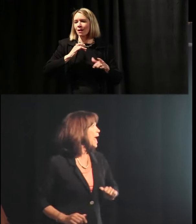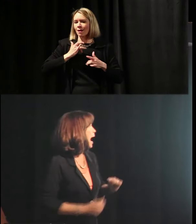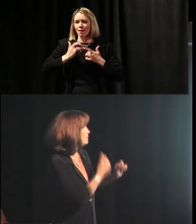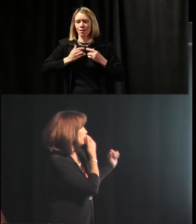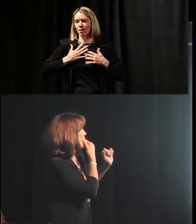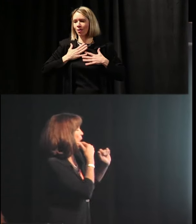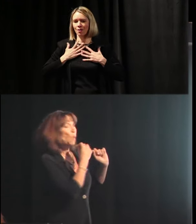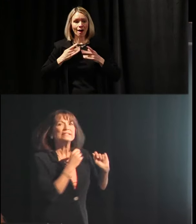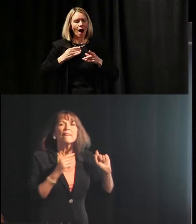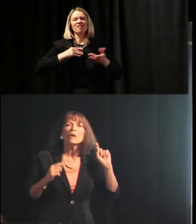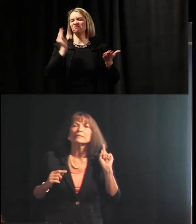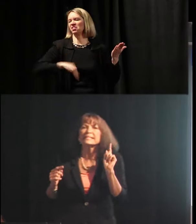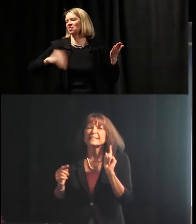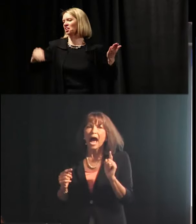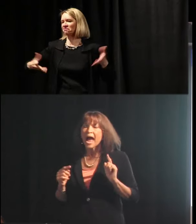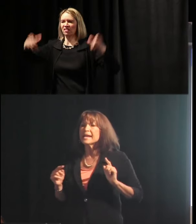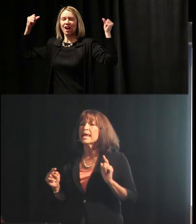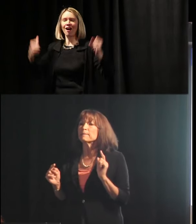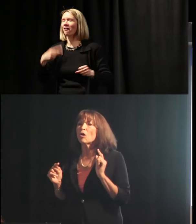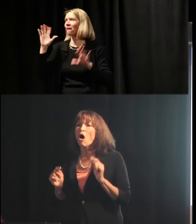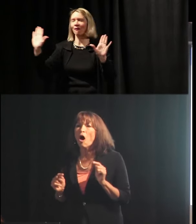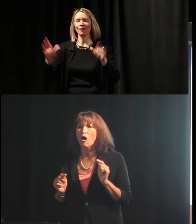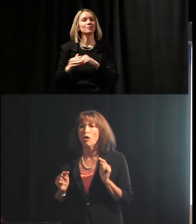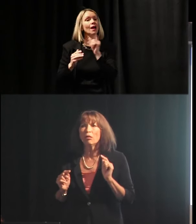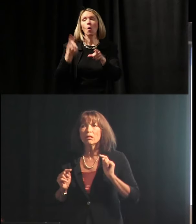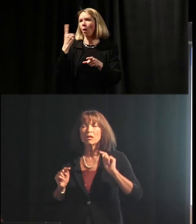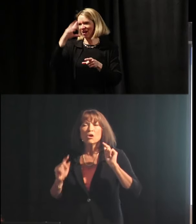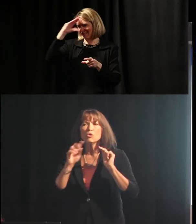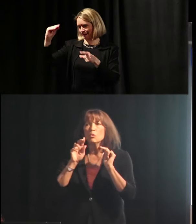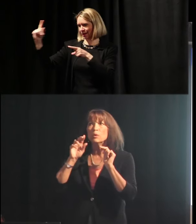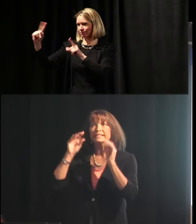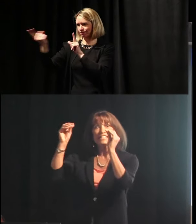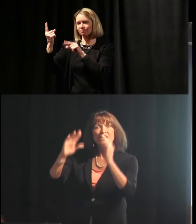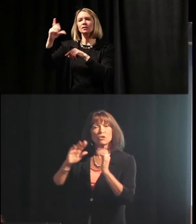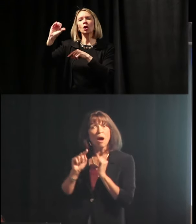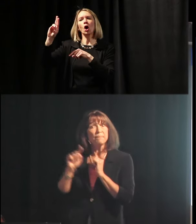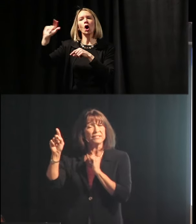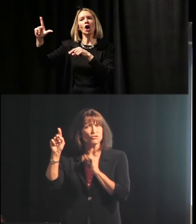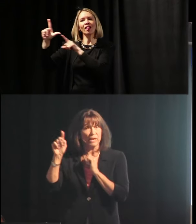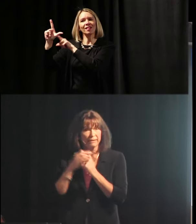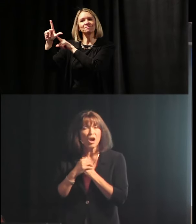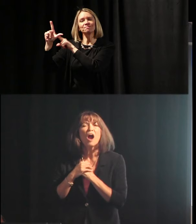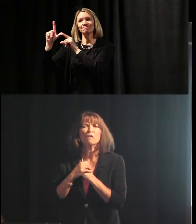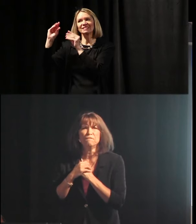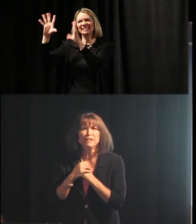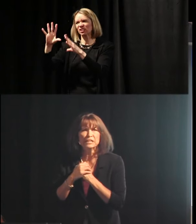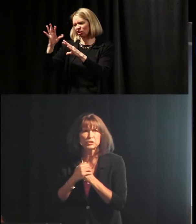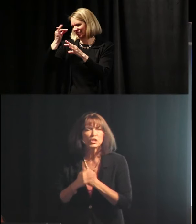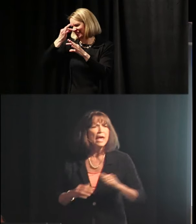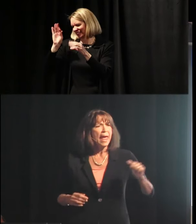that happened was that there was some guy named Karl, who was a teacher up the street. Karl Fisch.